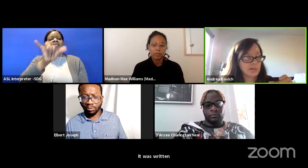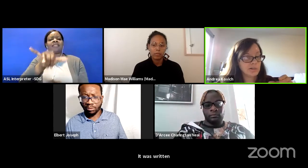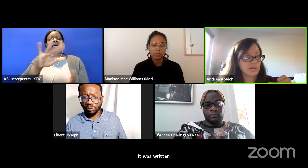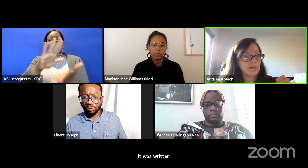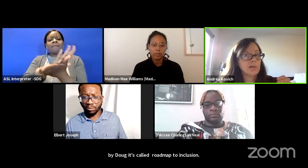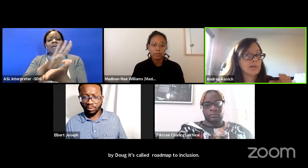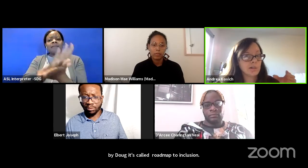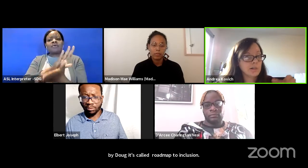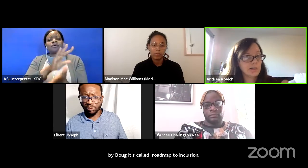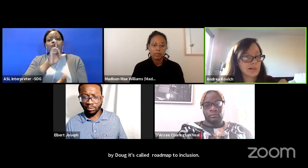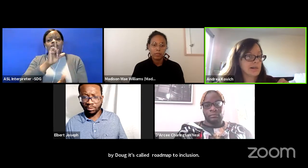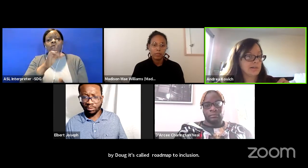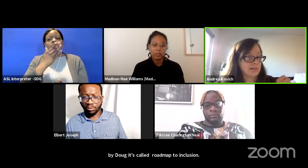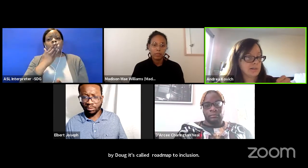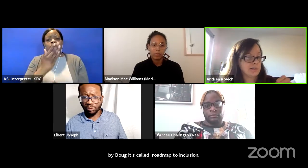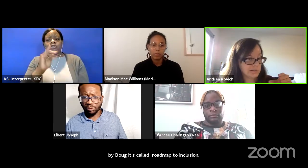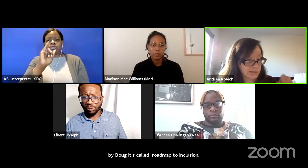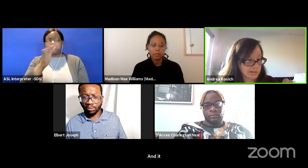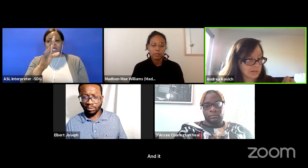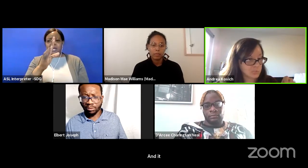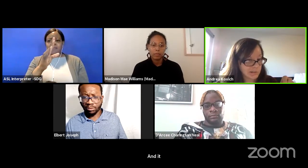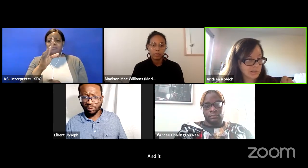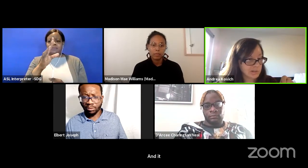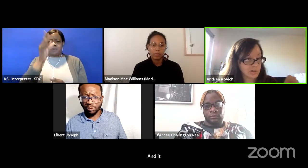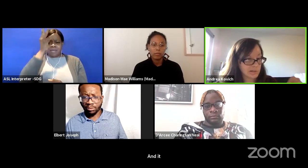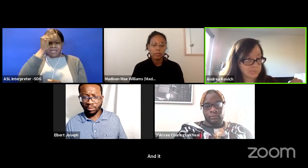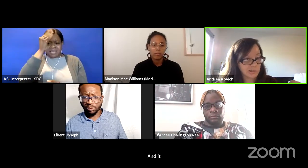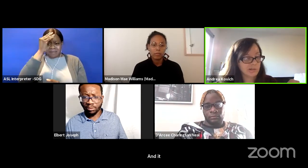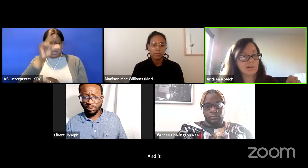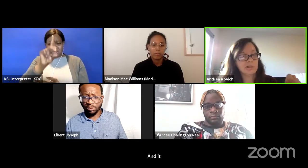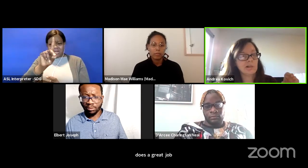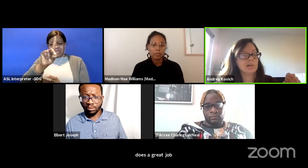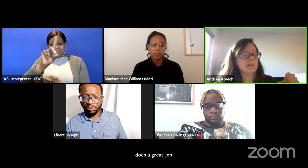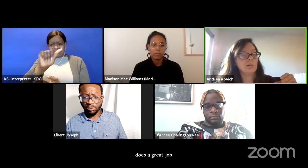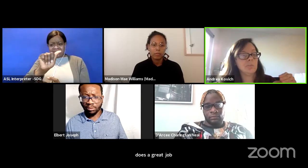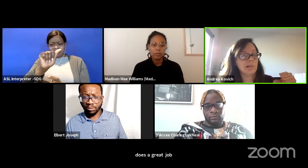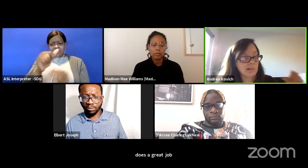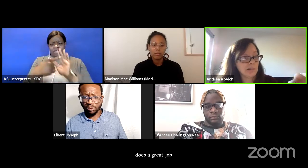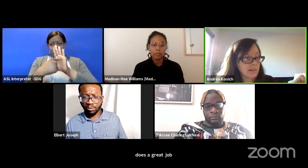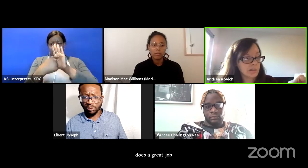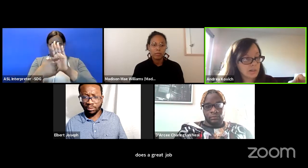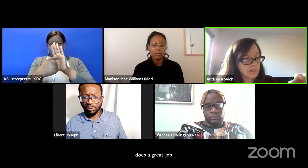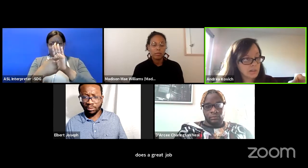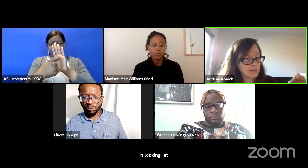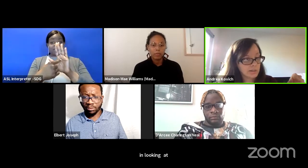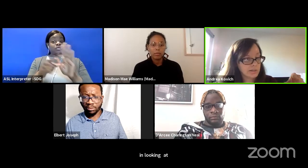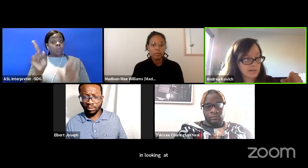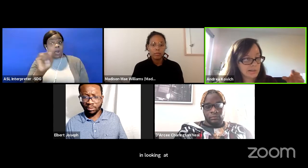in looking at disability representation in media,